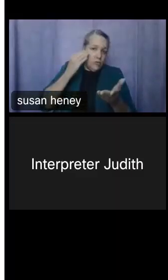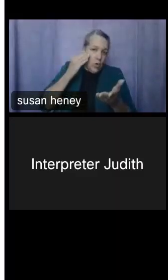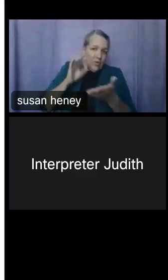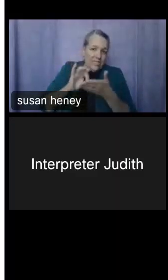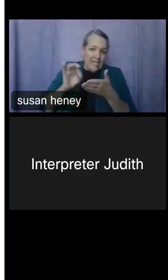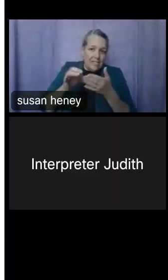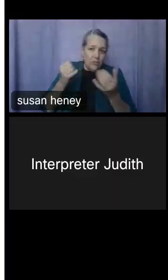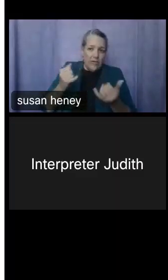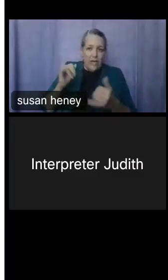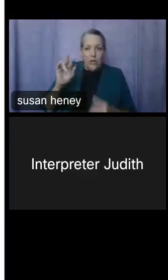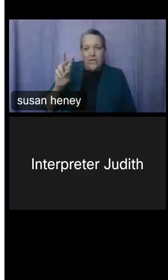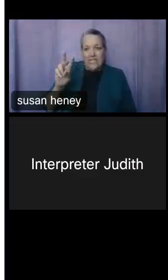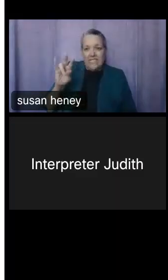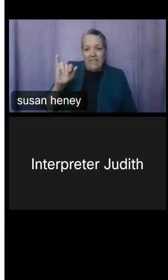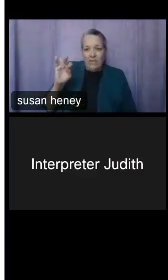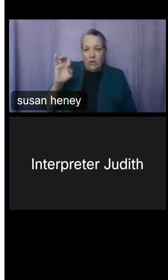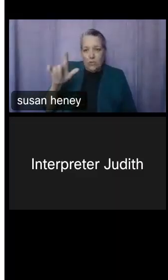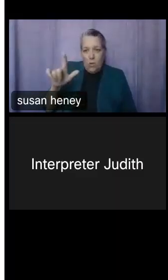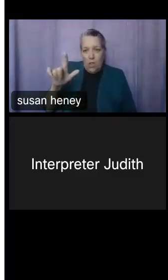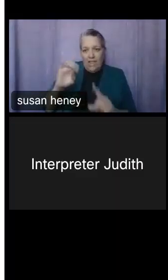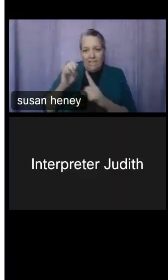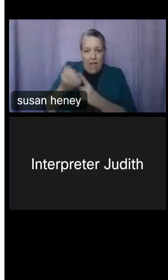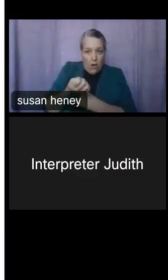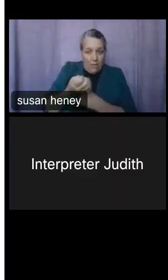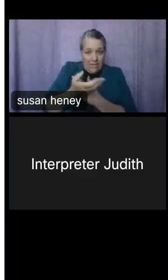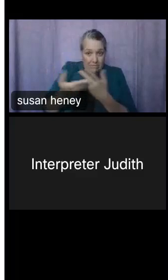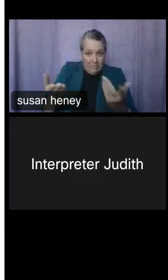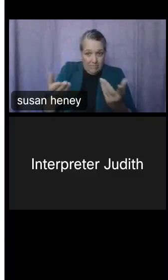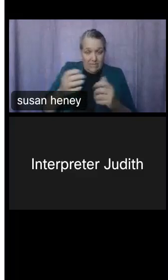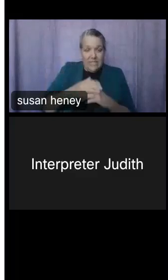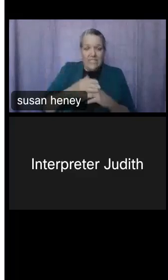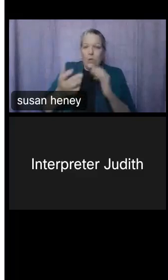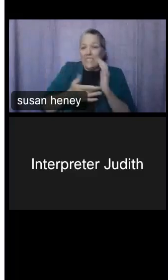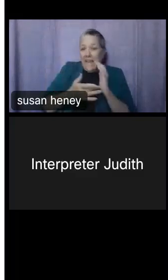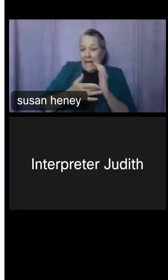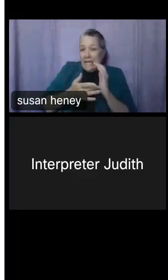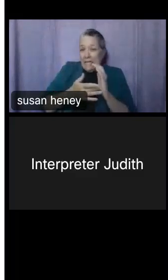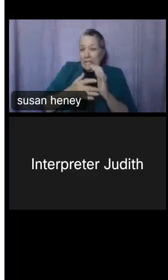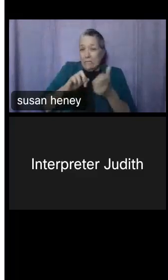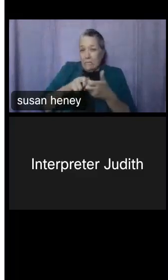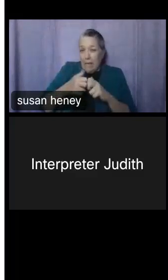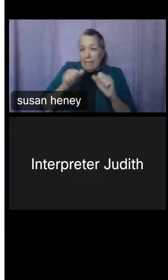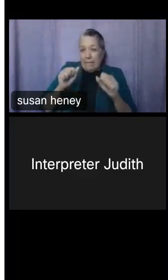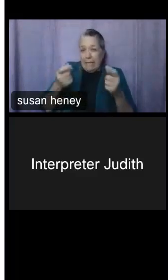and sometimes technical difficulties might occur. If you are having issues, try a different